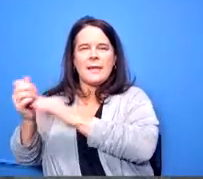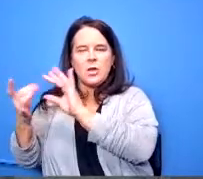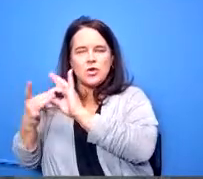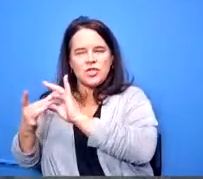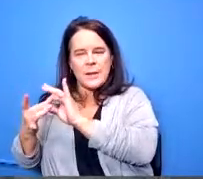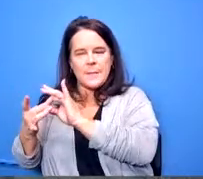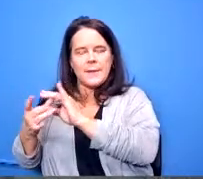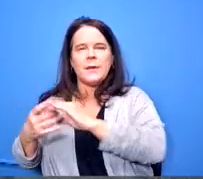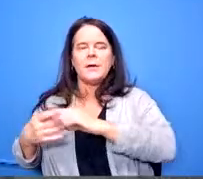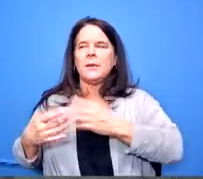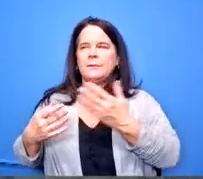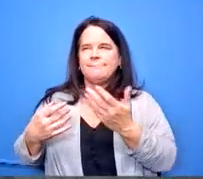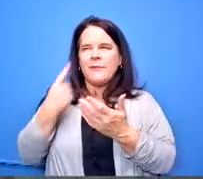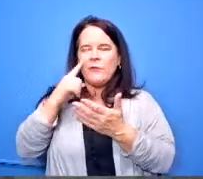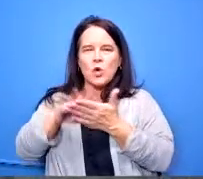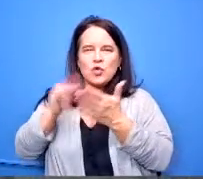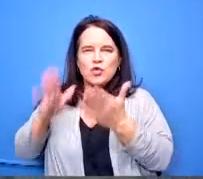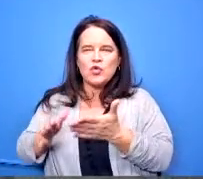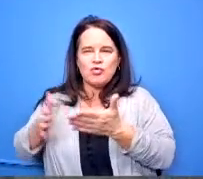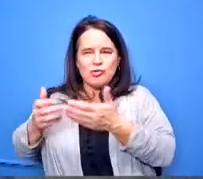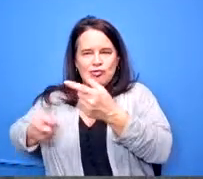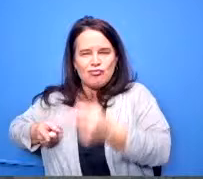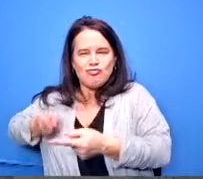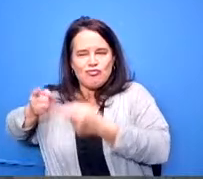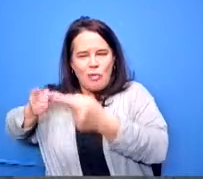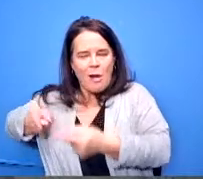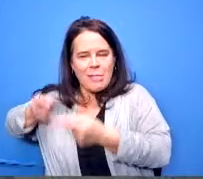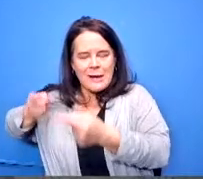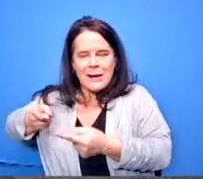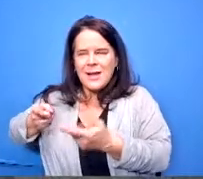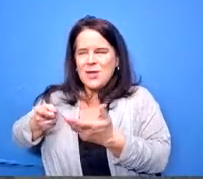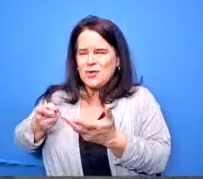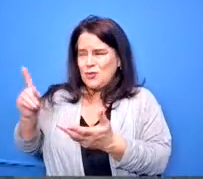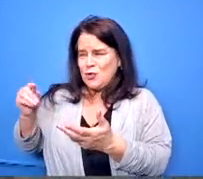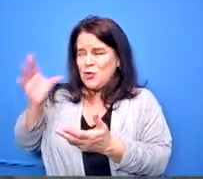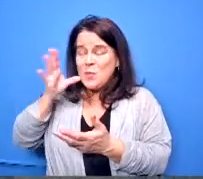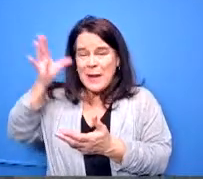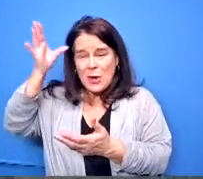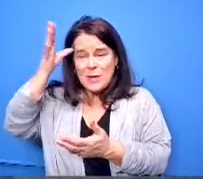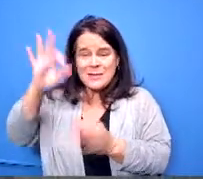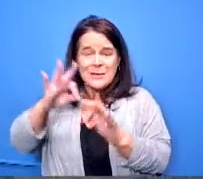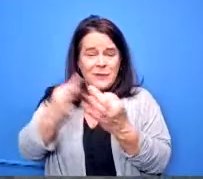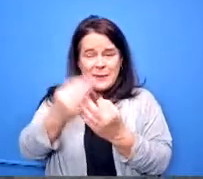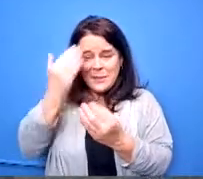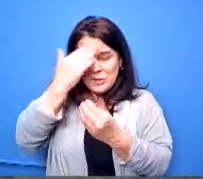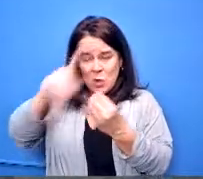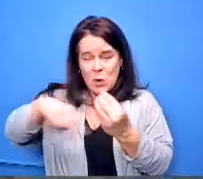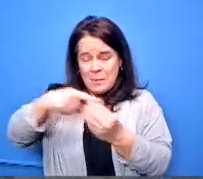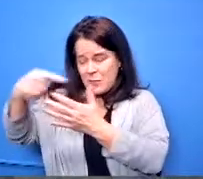are those opportunities made clear to our families and and to those those students as a possibility